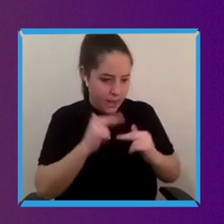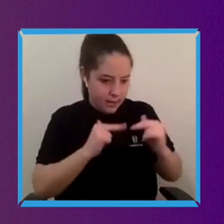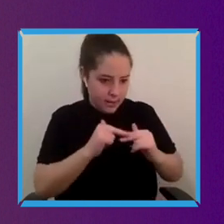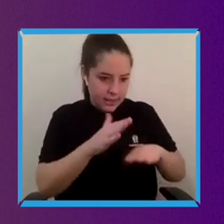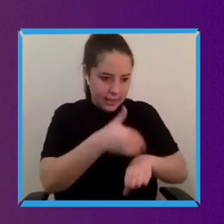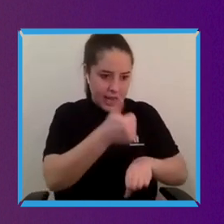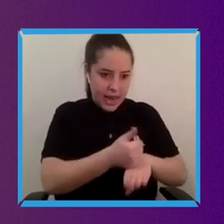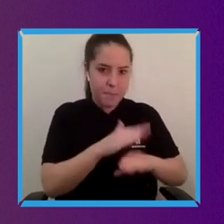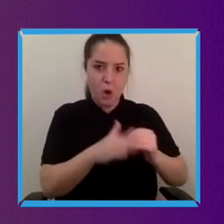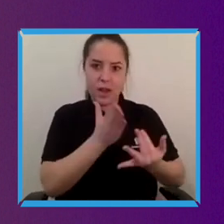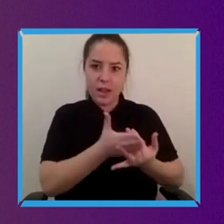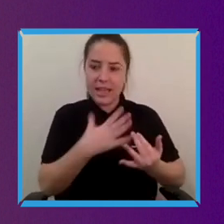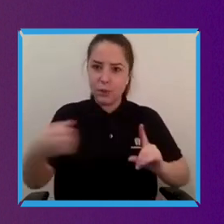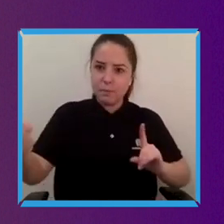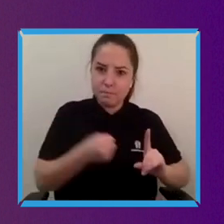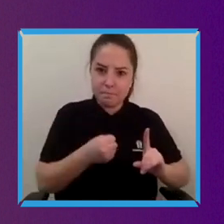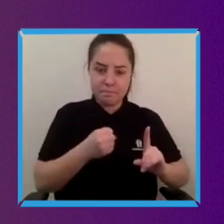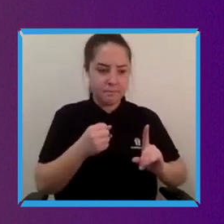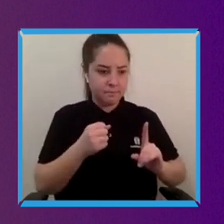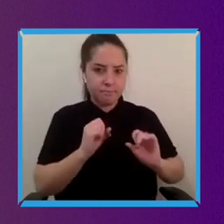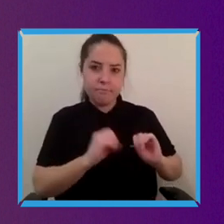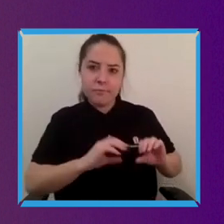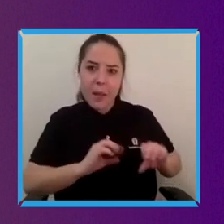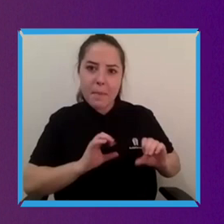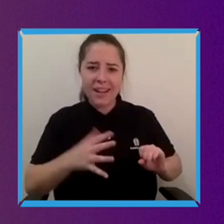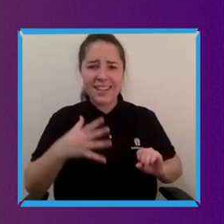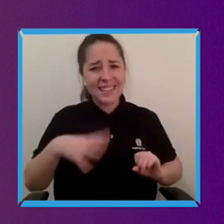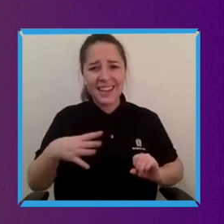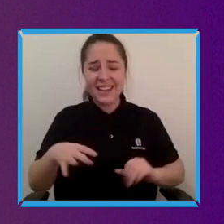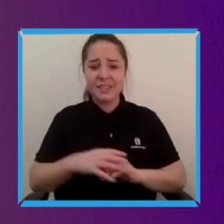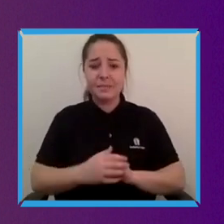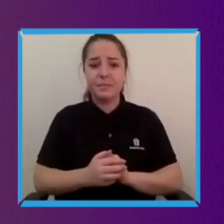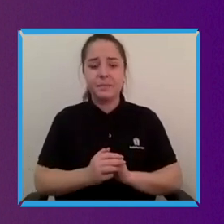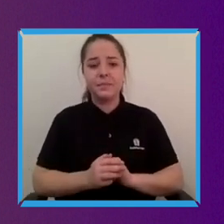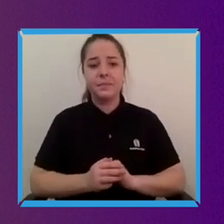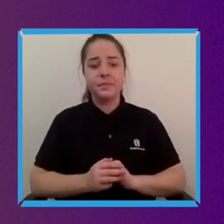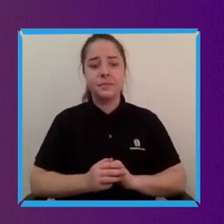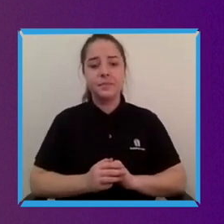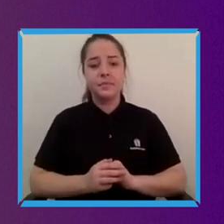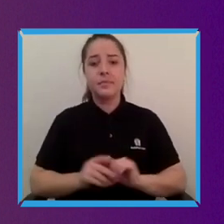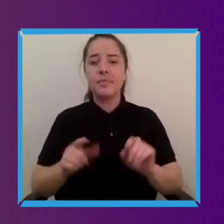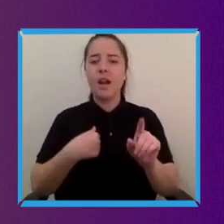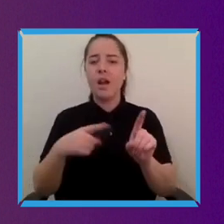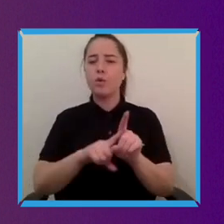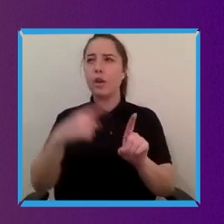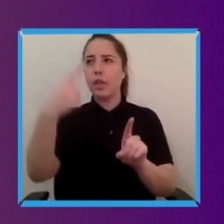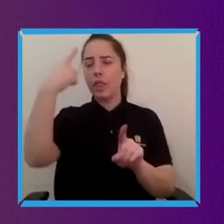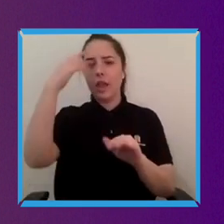But it's not just about that it's it's simply I think about the additional perspective, the novel perspective